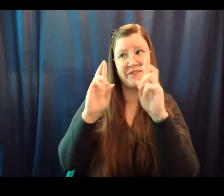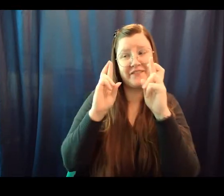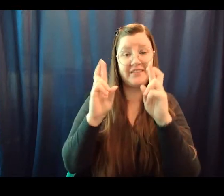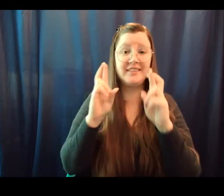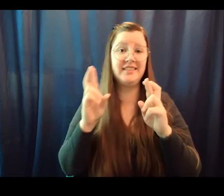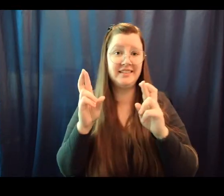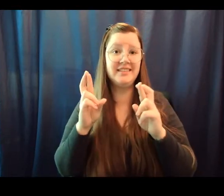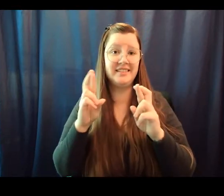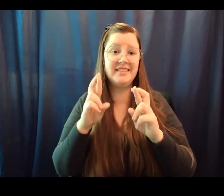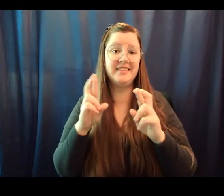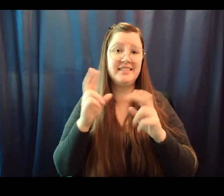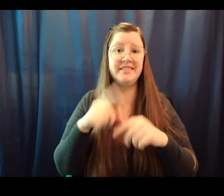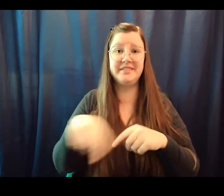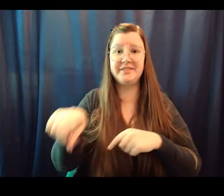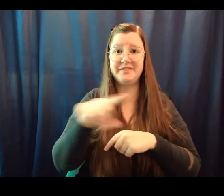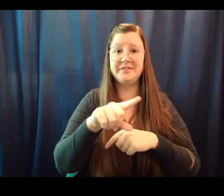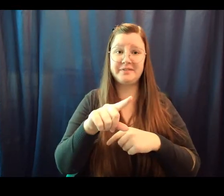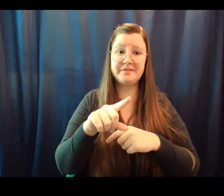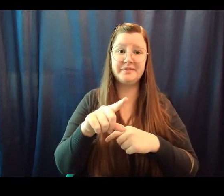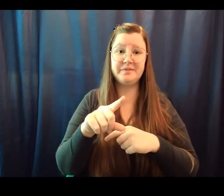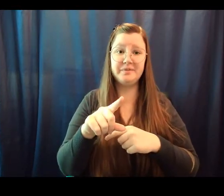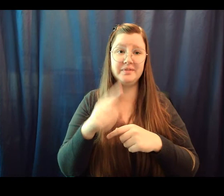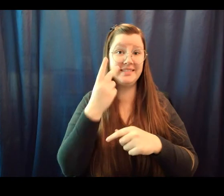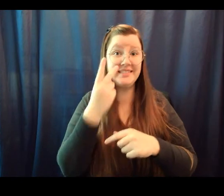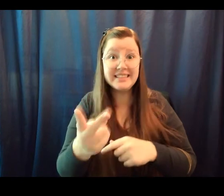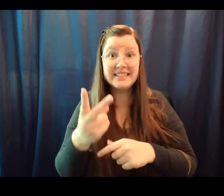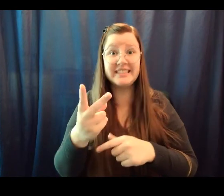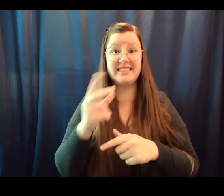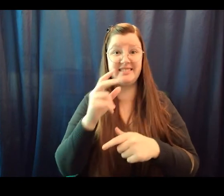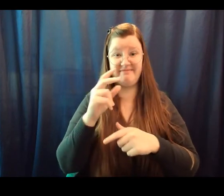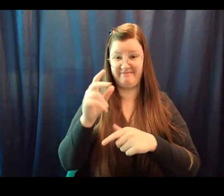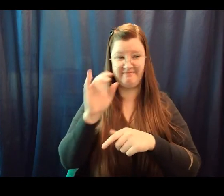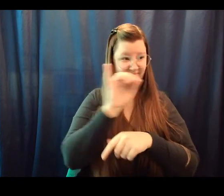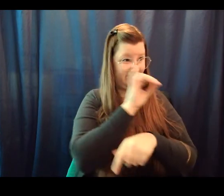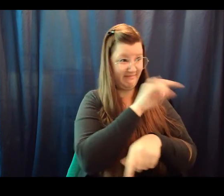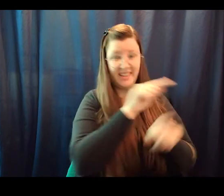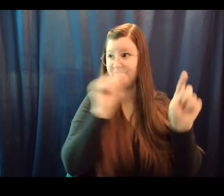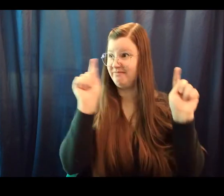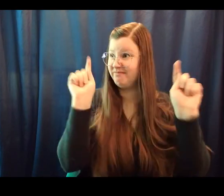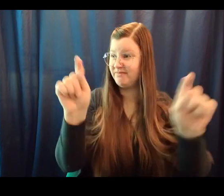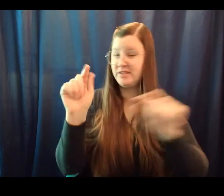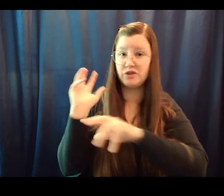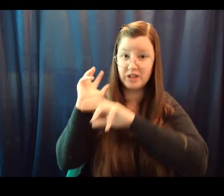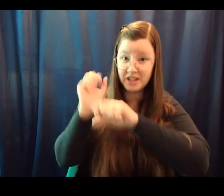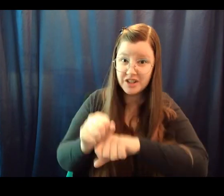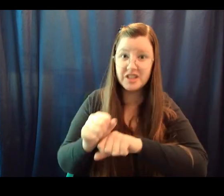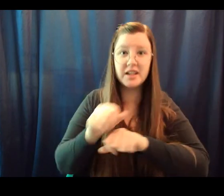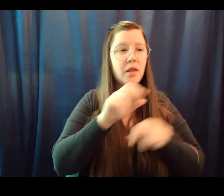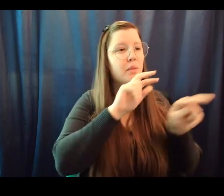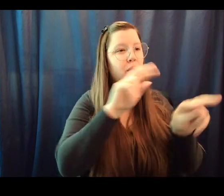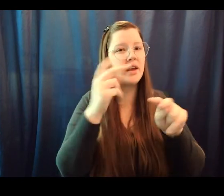bringing back this tradition and having you take a look at the hearts that are here in the hall put a little smile on your face.